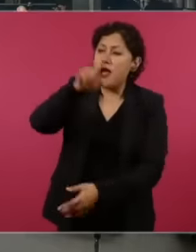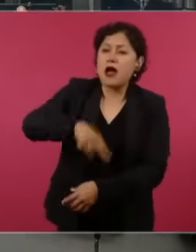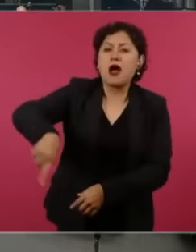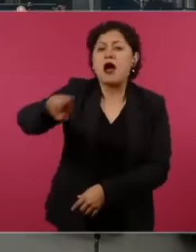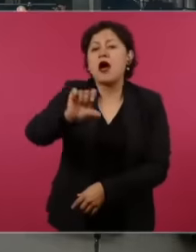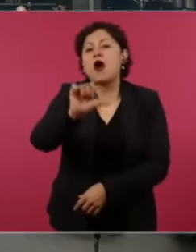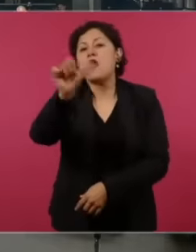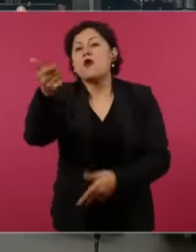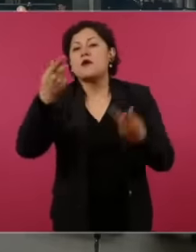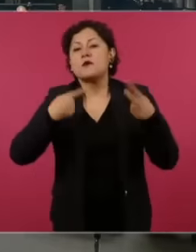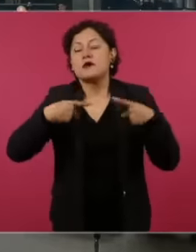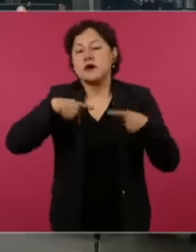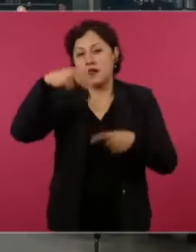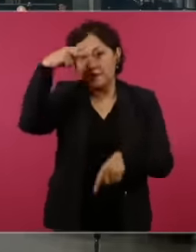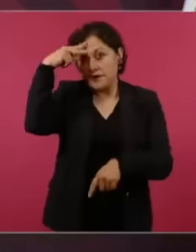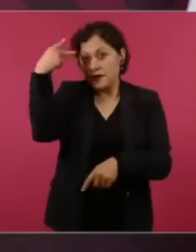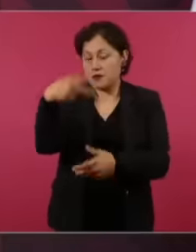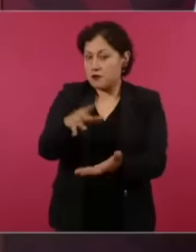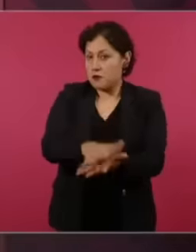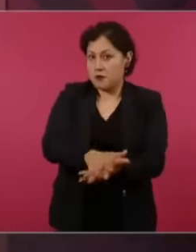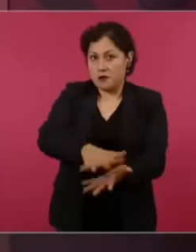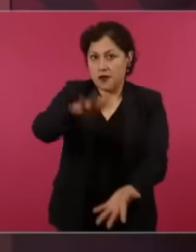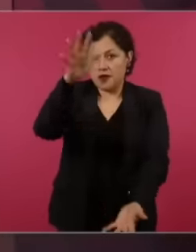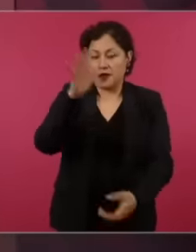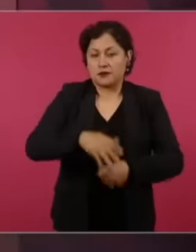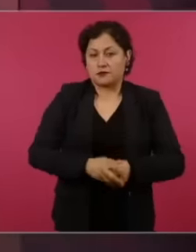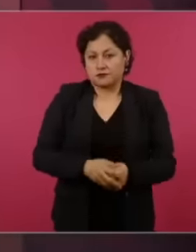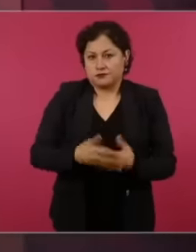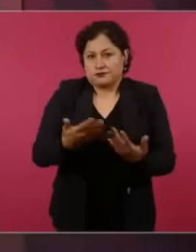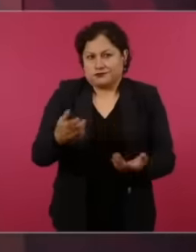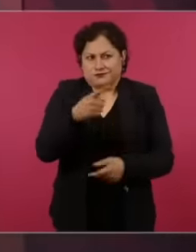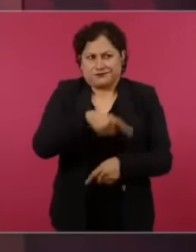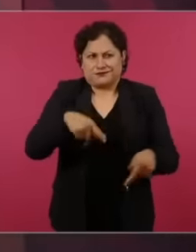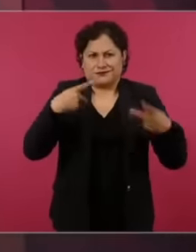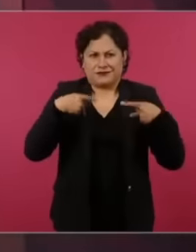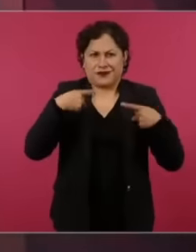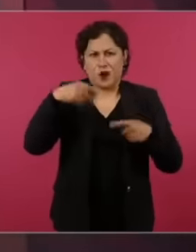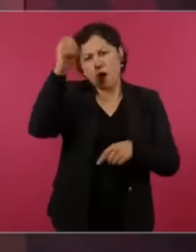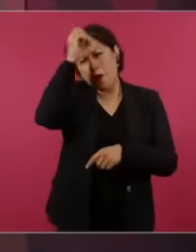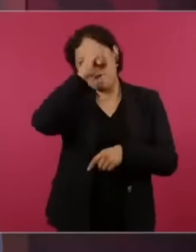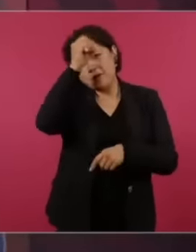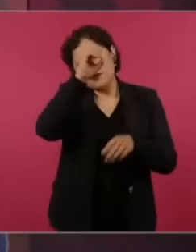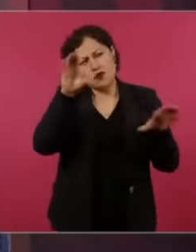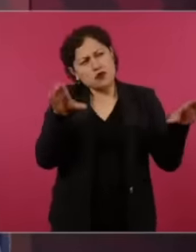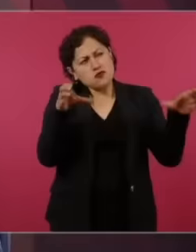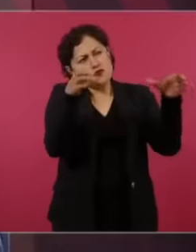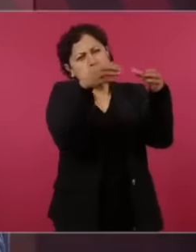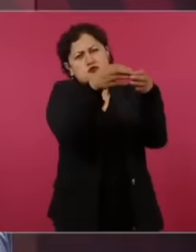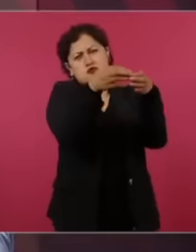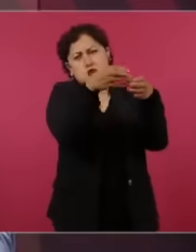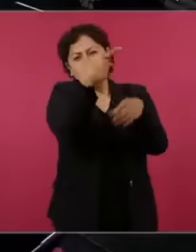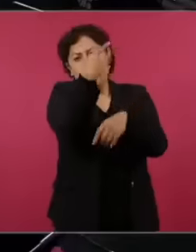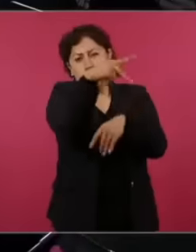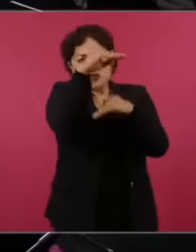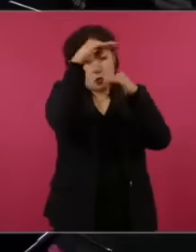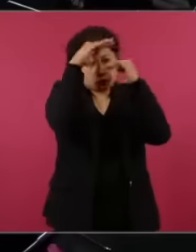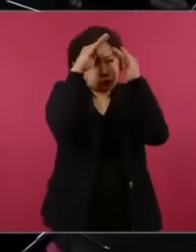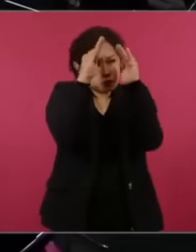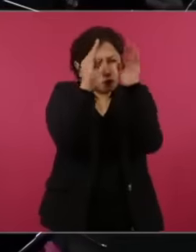world, well, this one